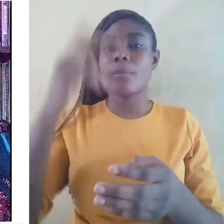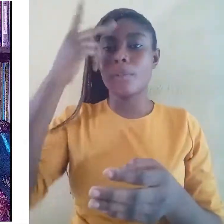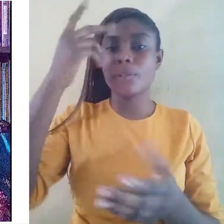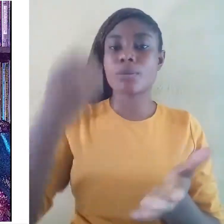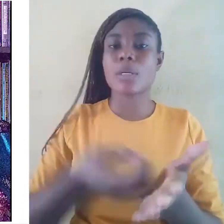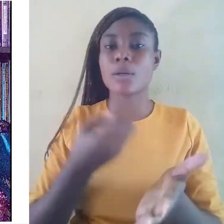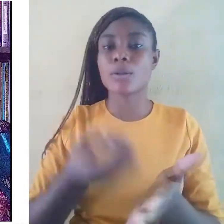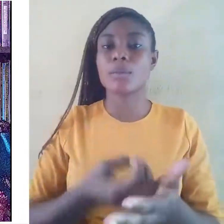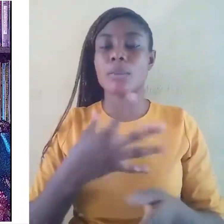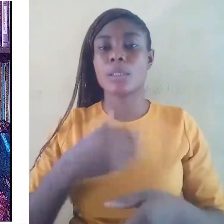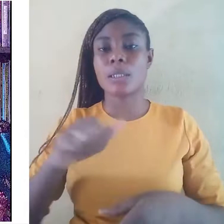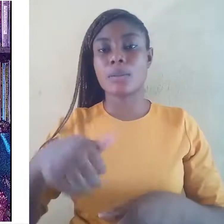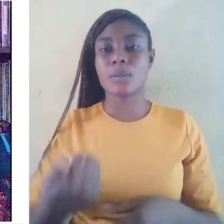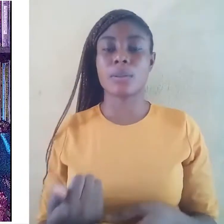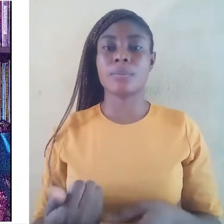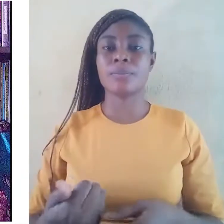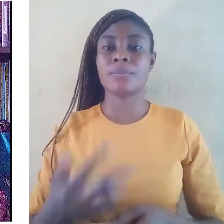a heavier burden.